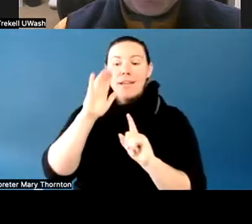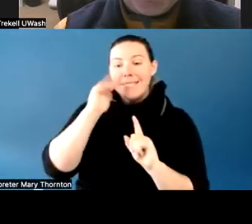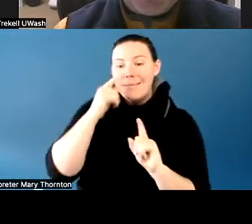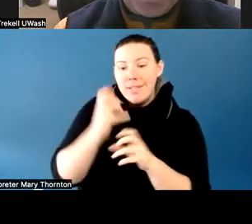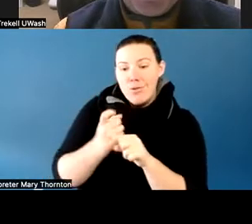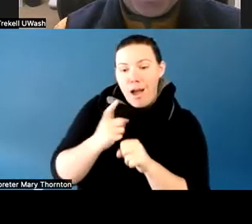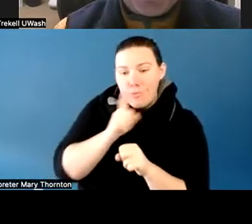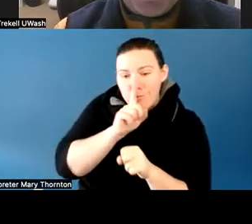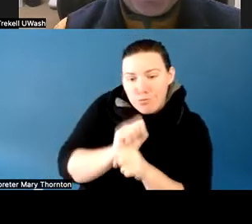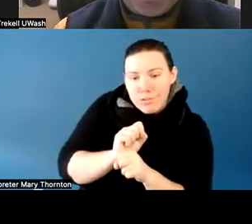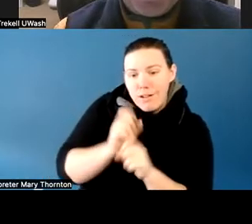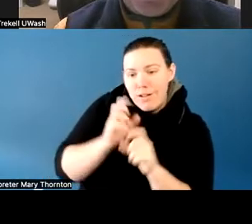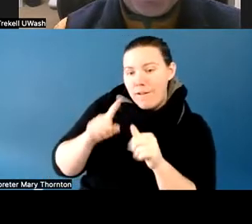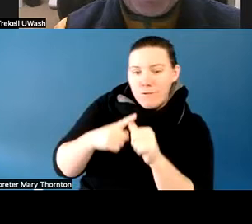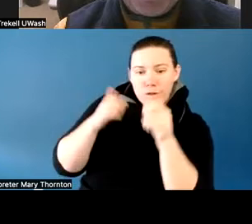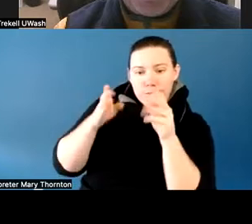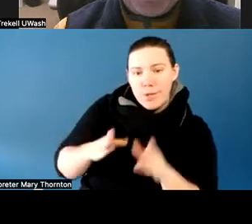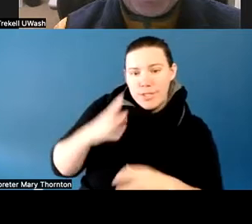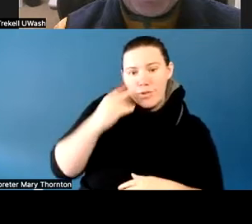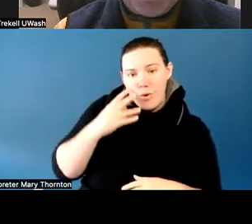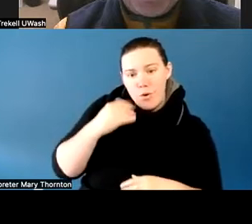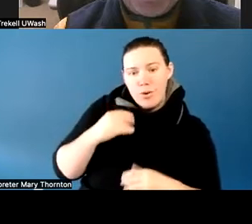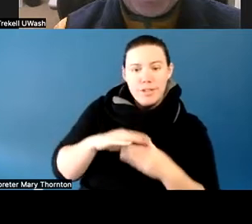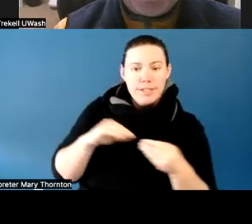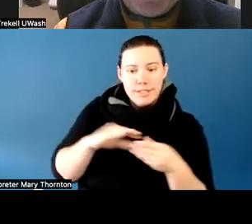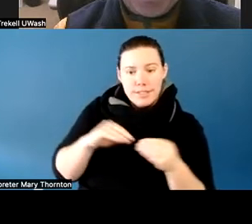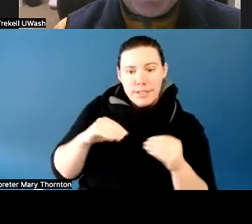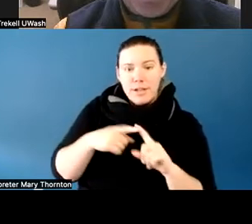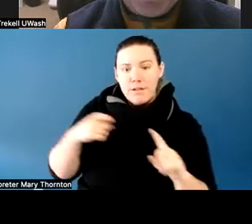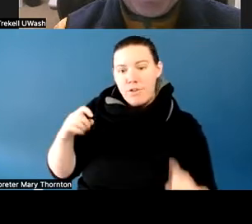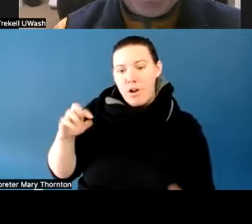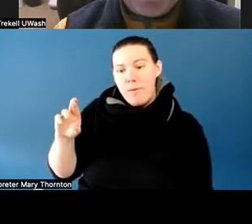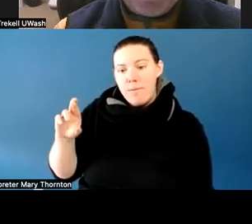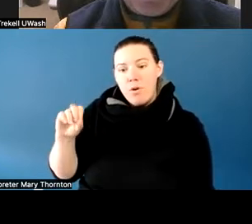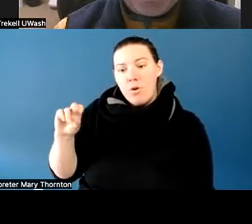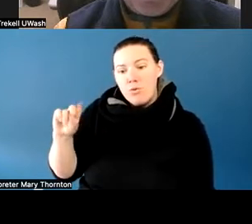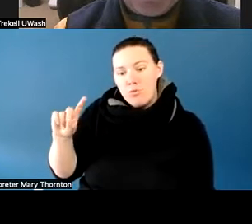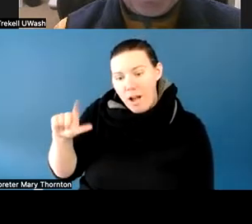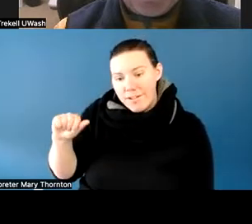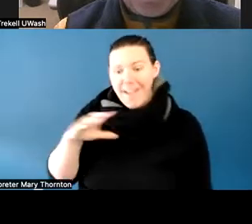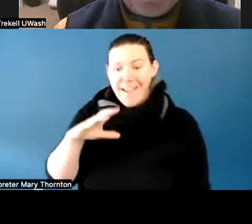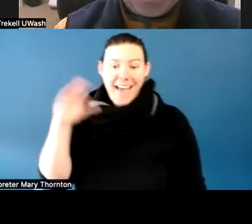[? Rhonda, ?] and you've had a student panel. So you've gotten some really good experiences.